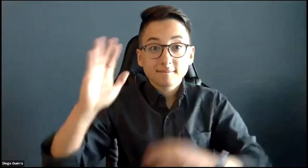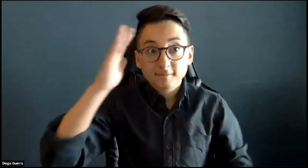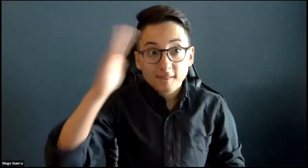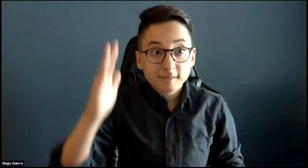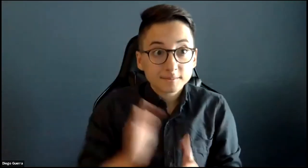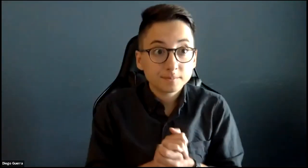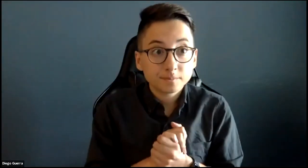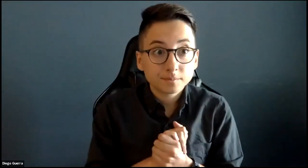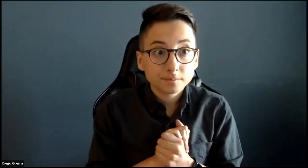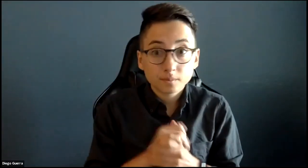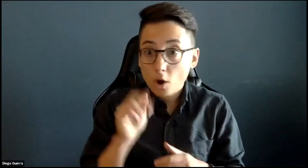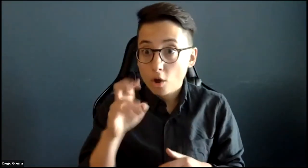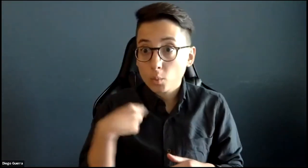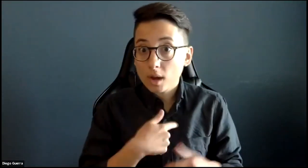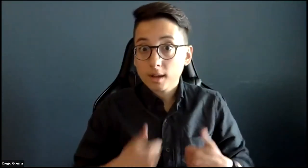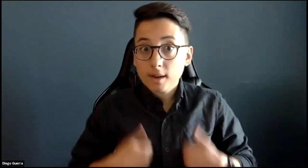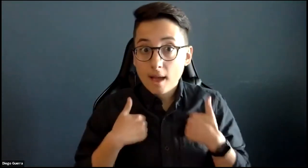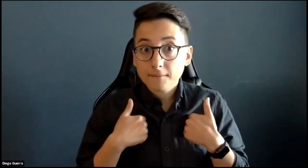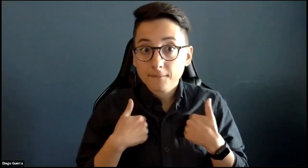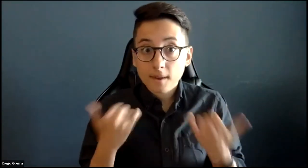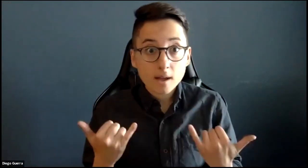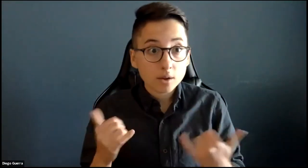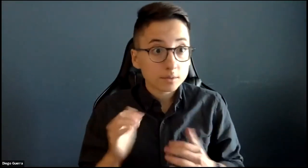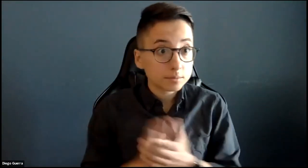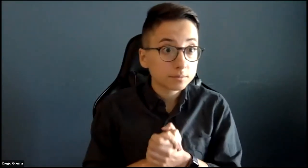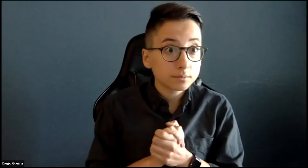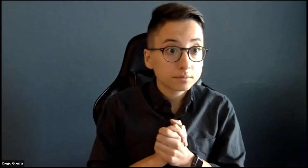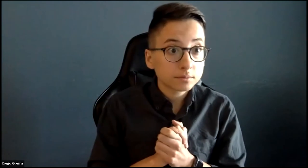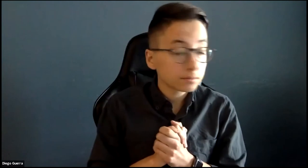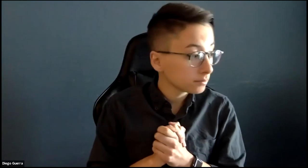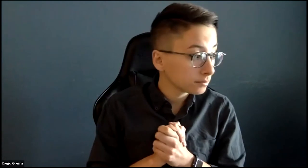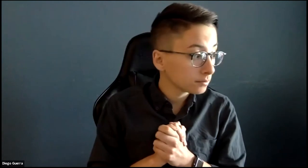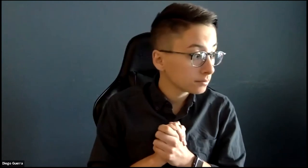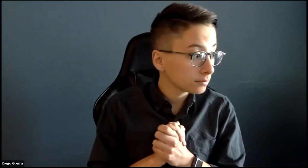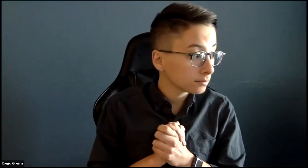Hello, everyone. Good afternoon. I believe we're live now.